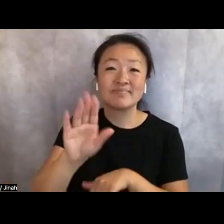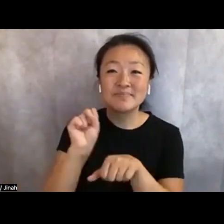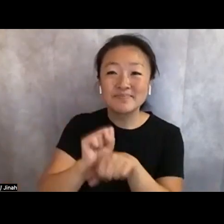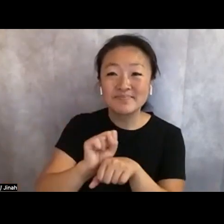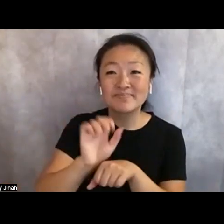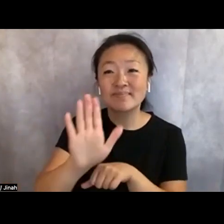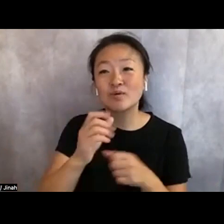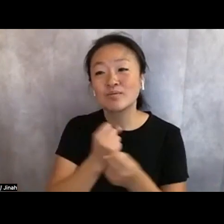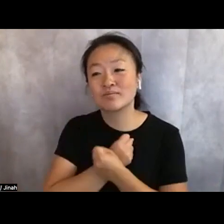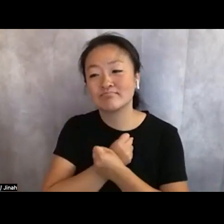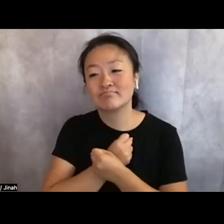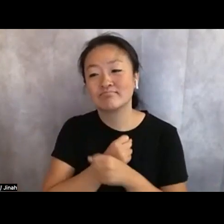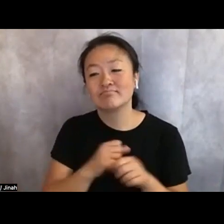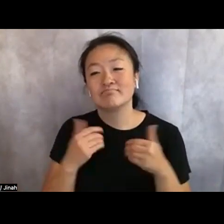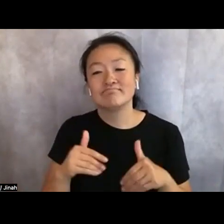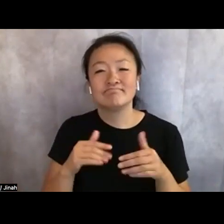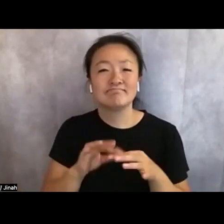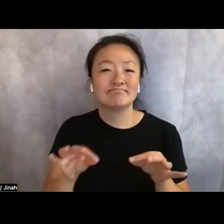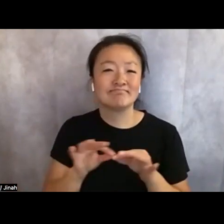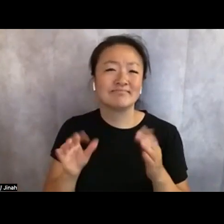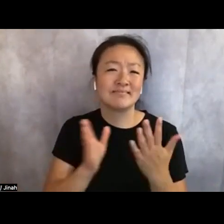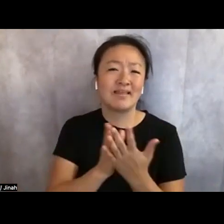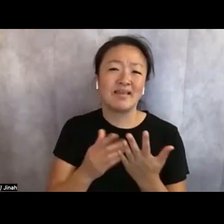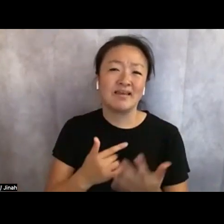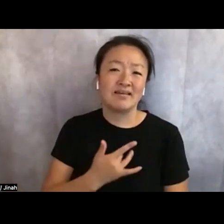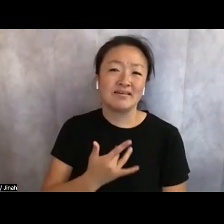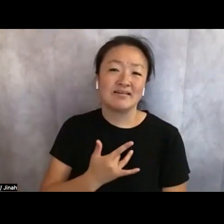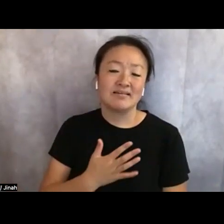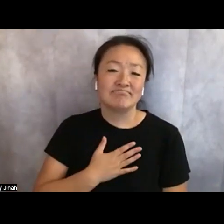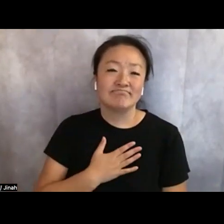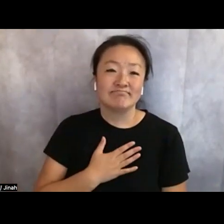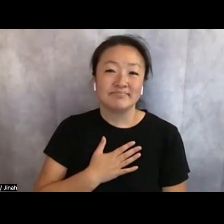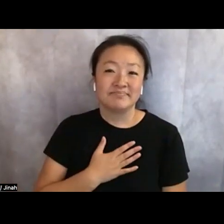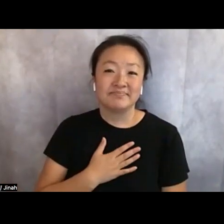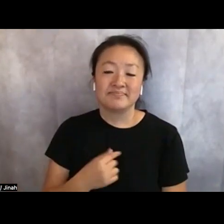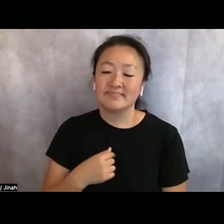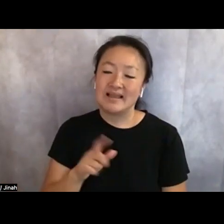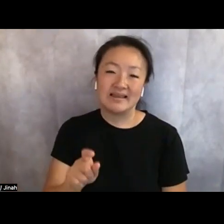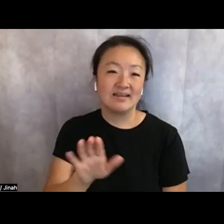love. Those words at the end, I feel like I really needed them and they held me a bit,